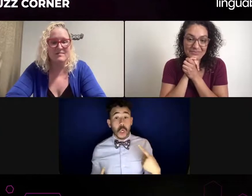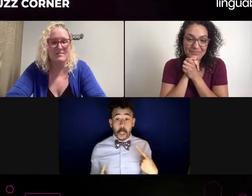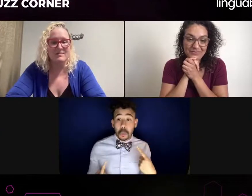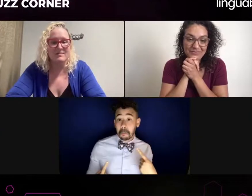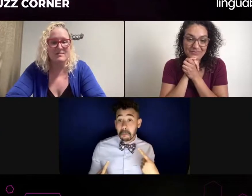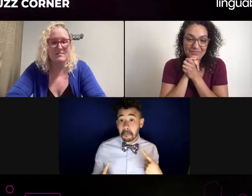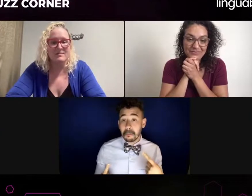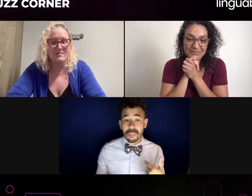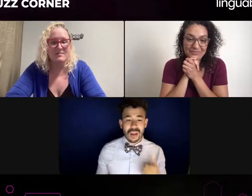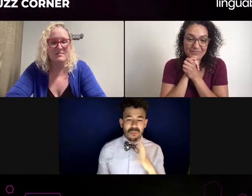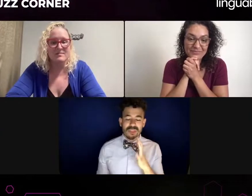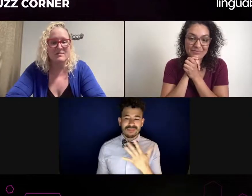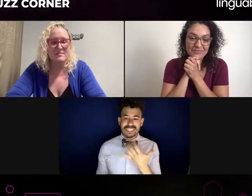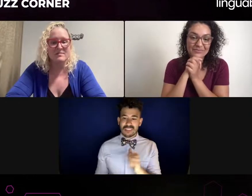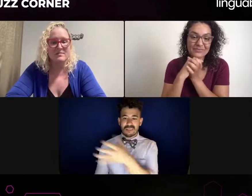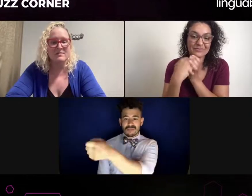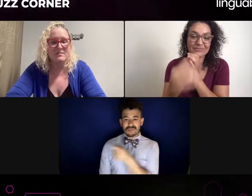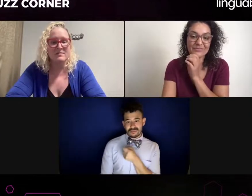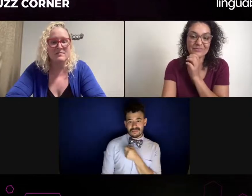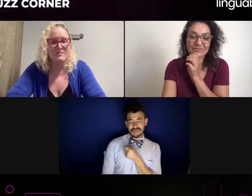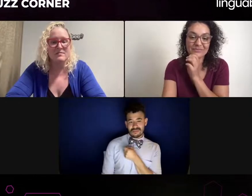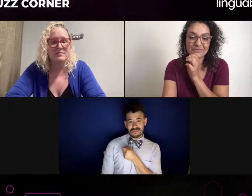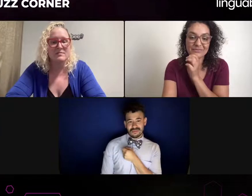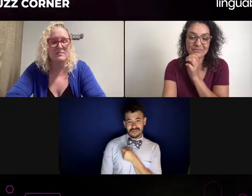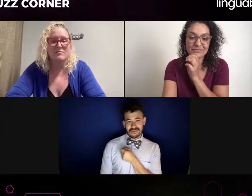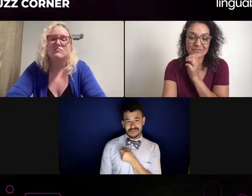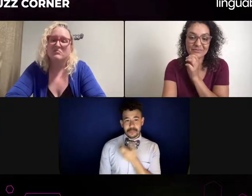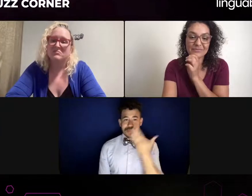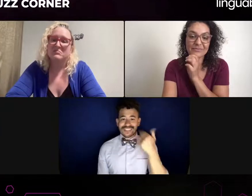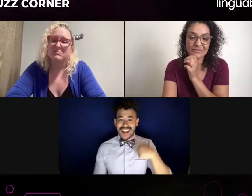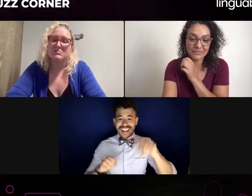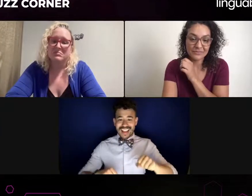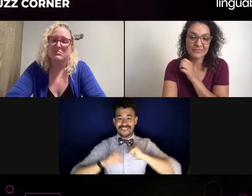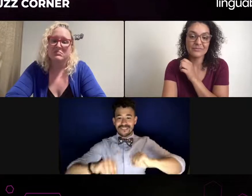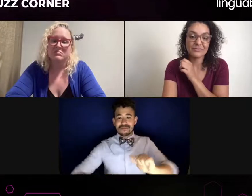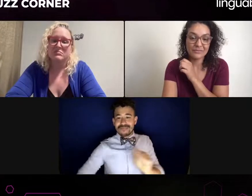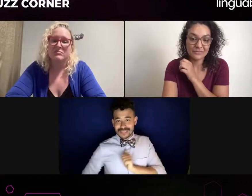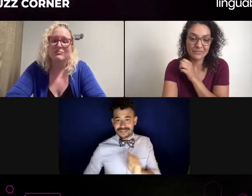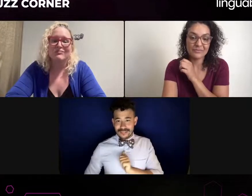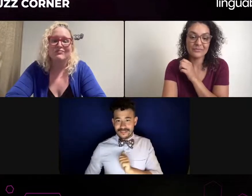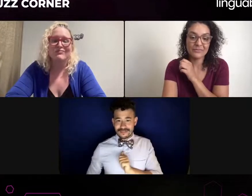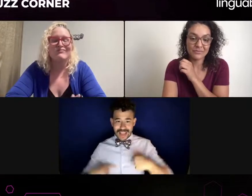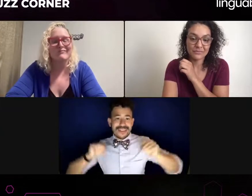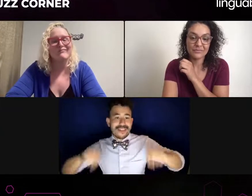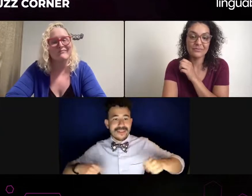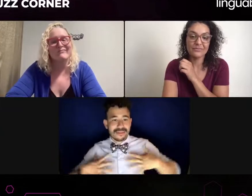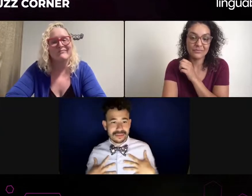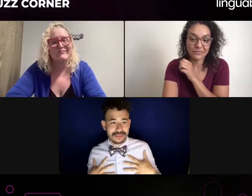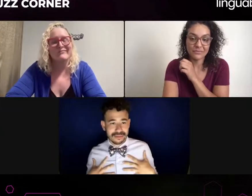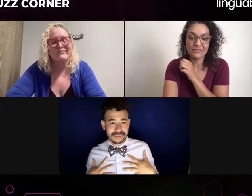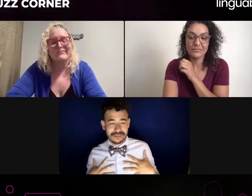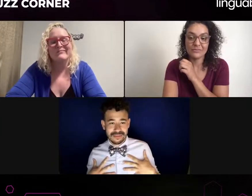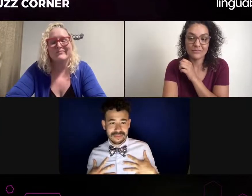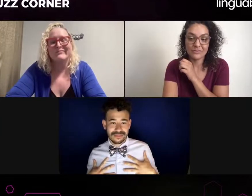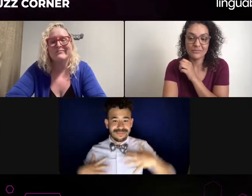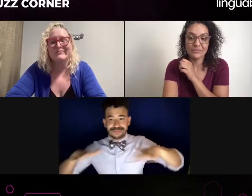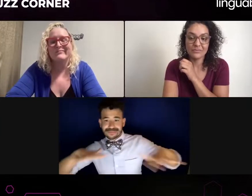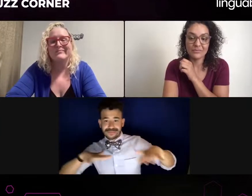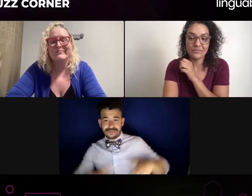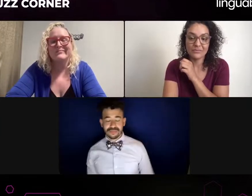and how you deal with interpreters who are really good friends. And you, of course, this person may be a great fit for this situation.